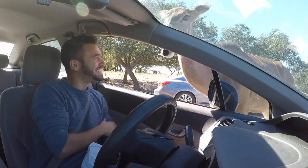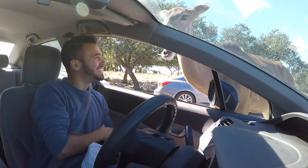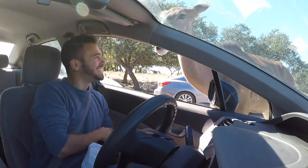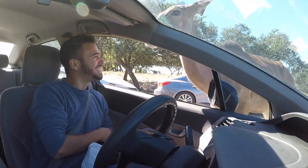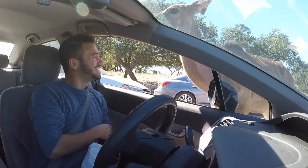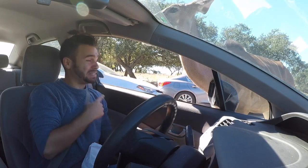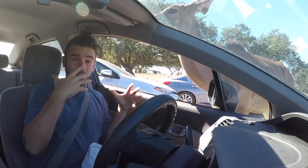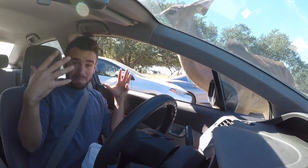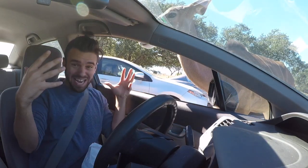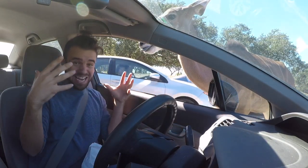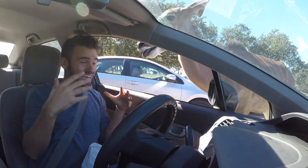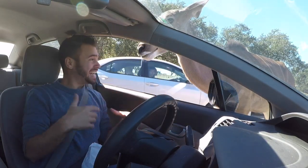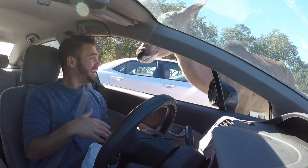This animal is a huge one.